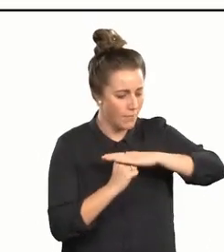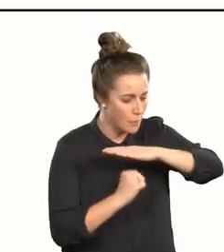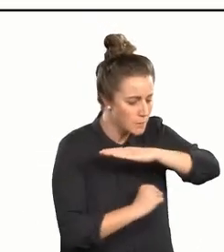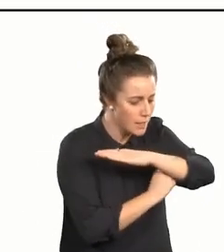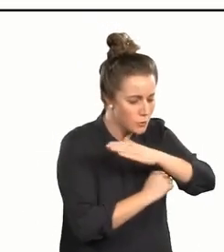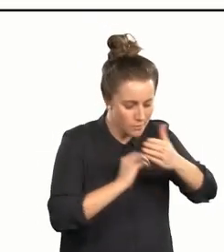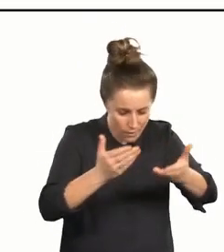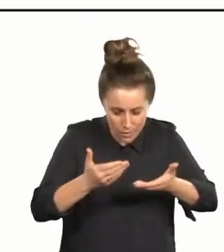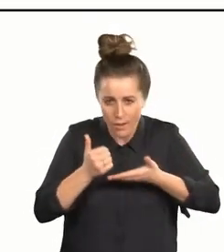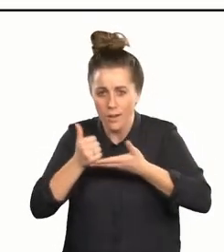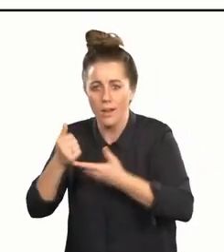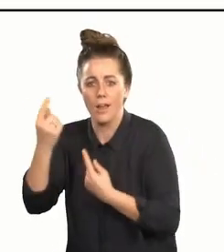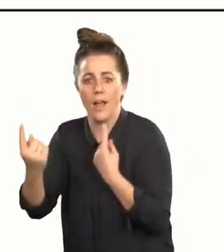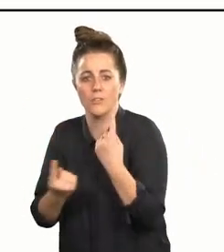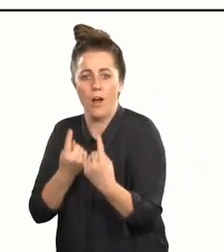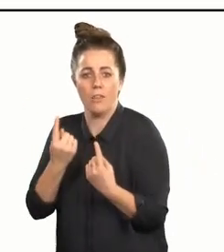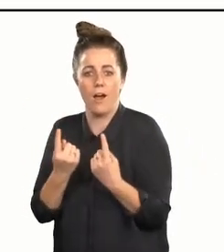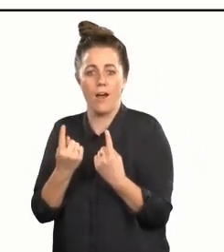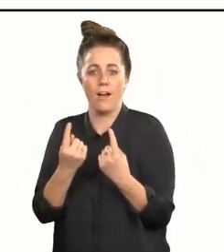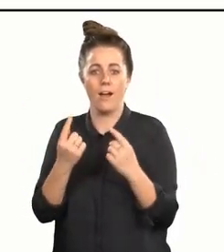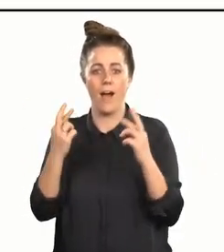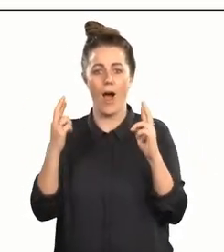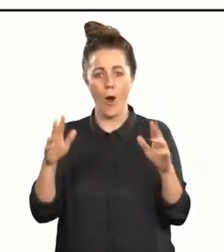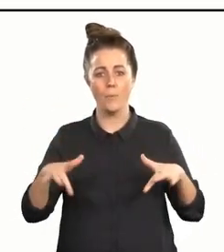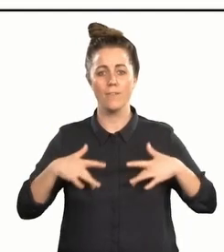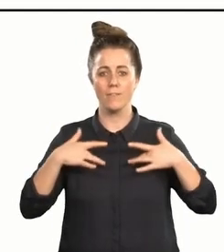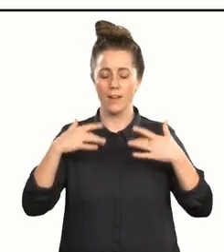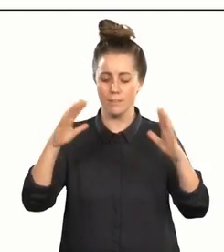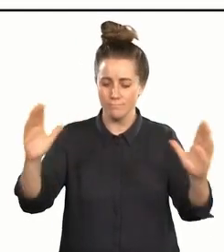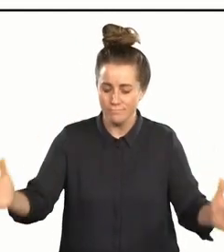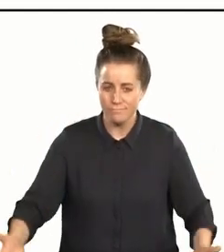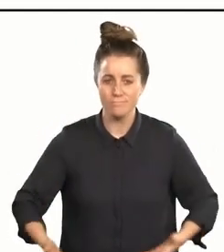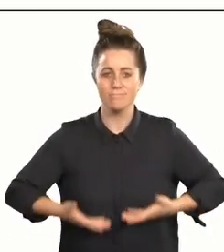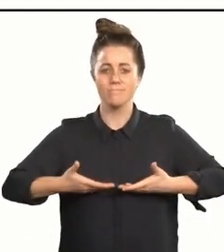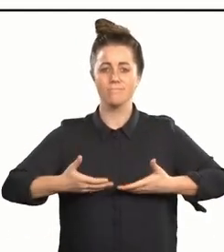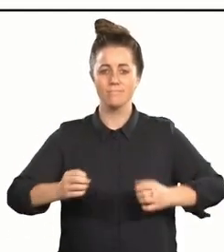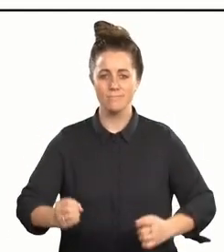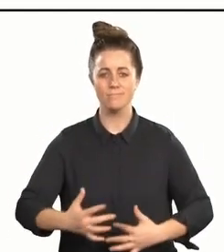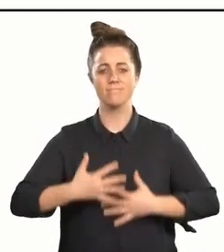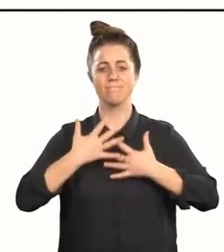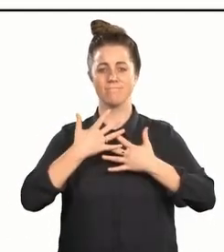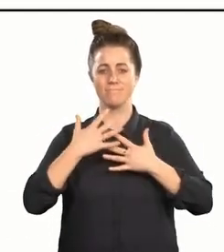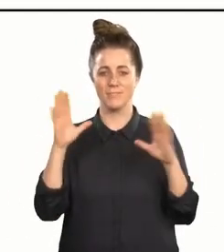networks and offers shoulders for, and, I do so hope, feels upheld and sustained by.